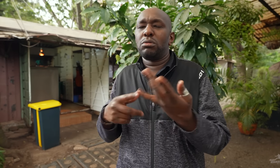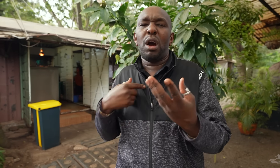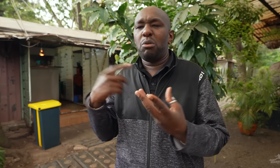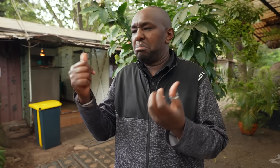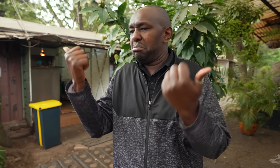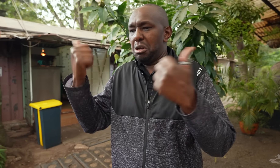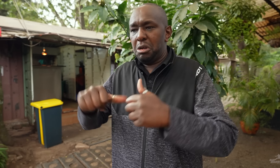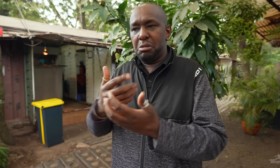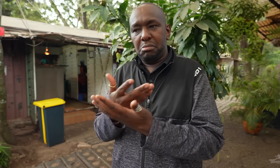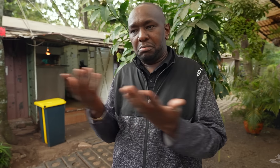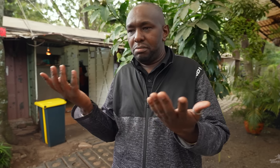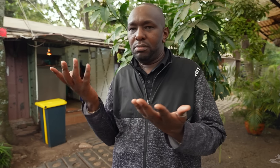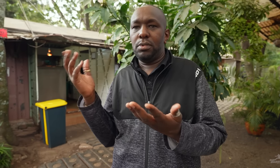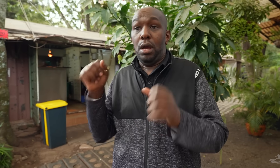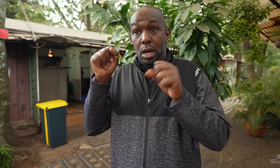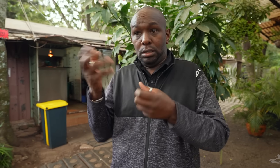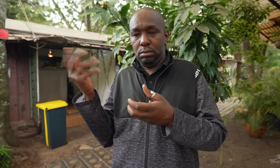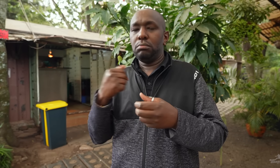I told them I could do anything